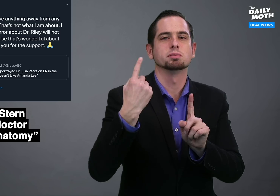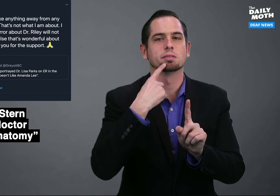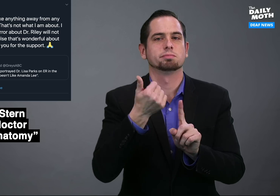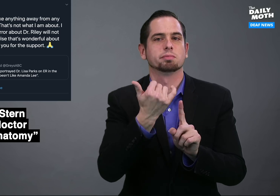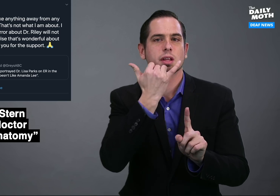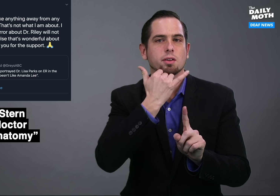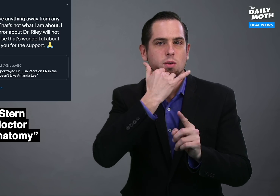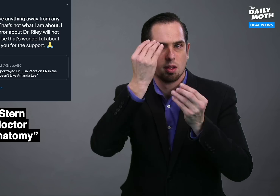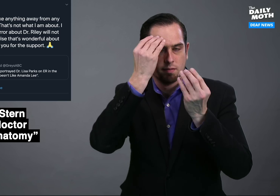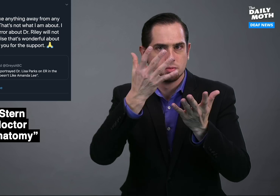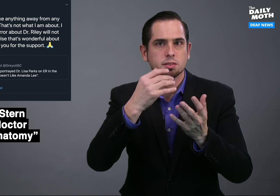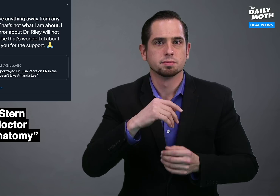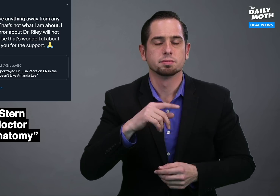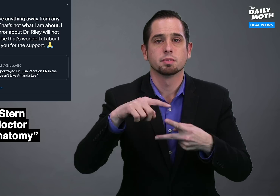the "first" in error.